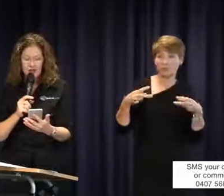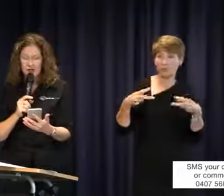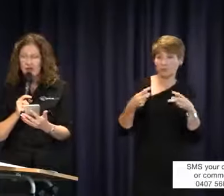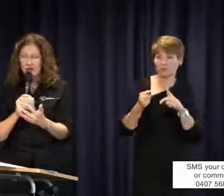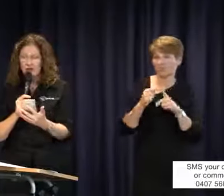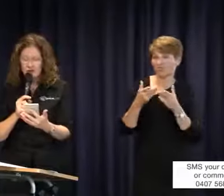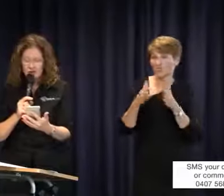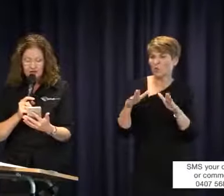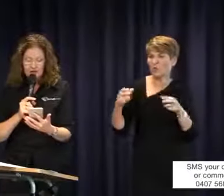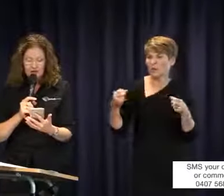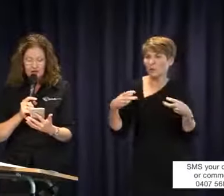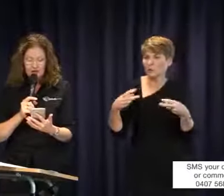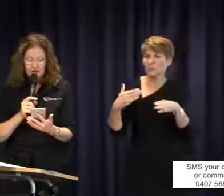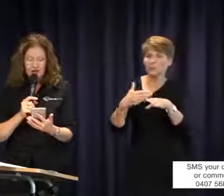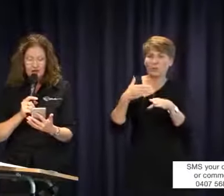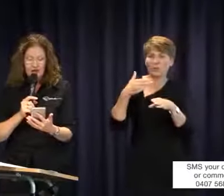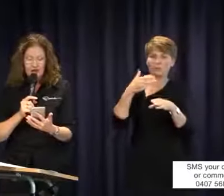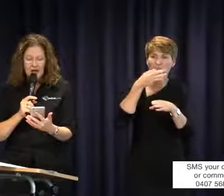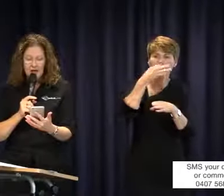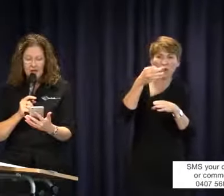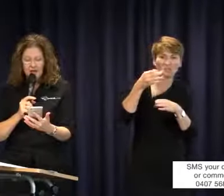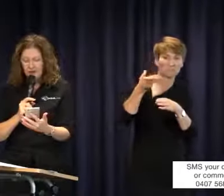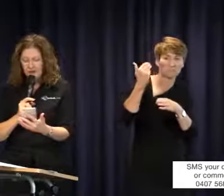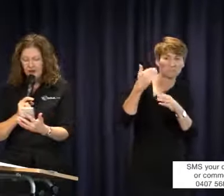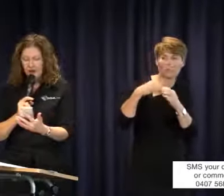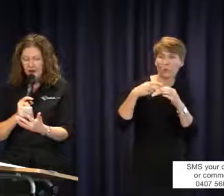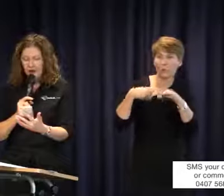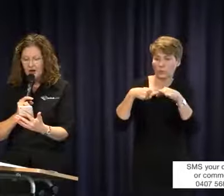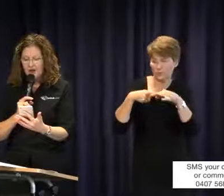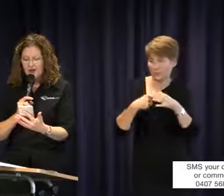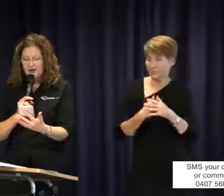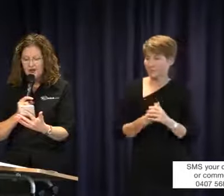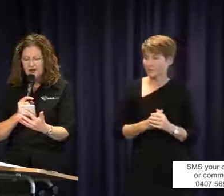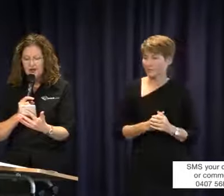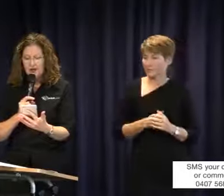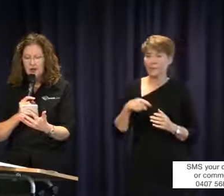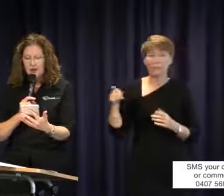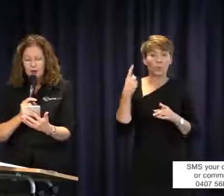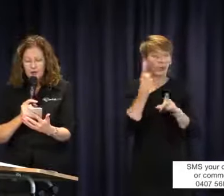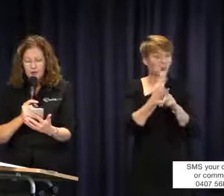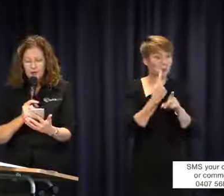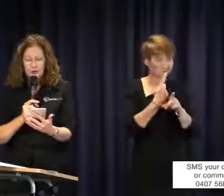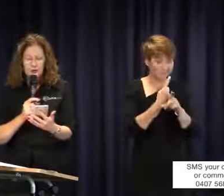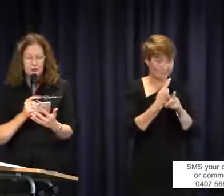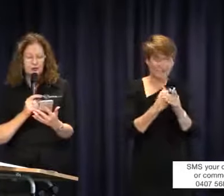before we go on to the other questions. This comment is: I've heard of interpreters who